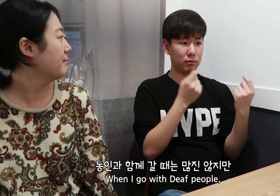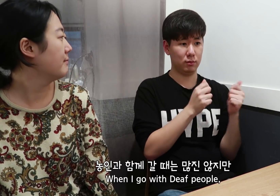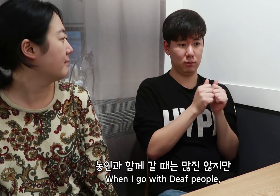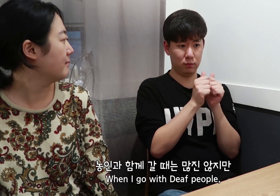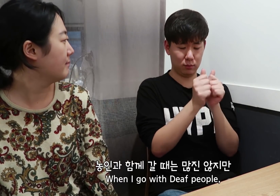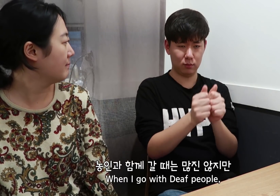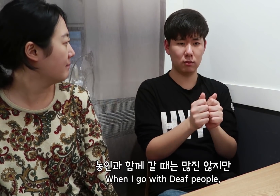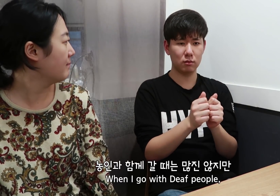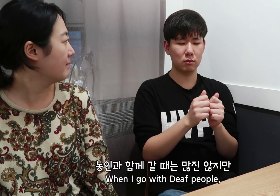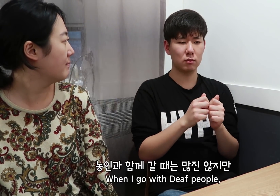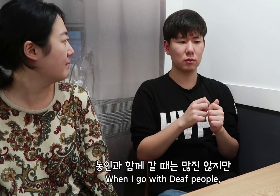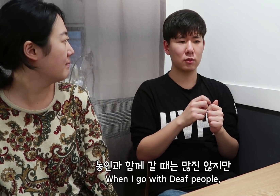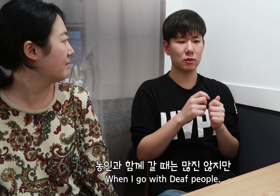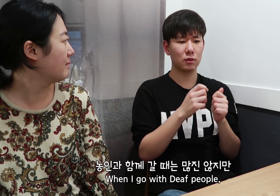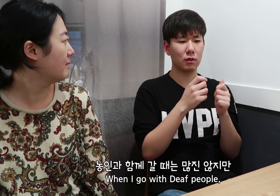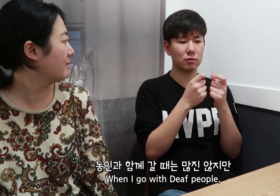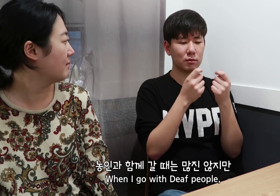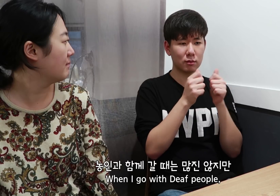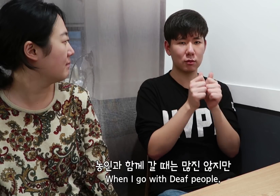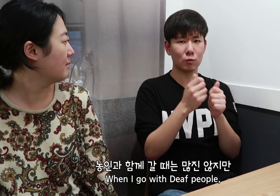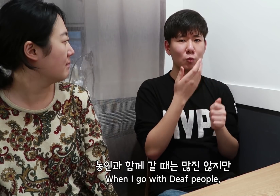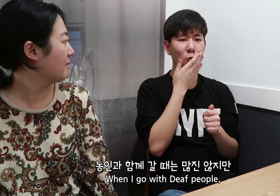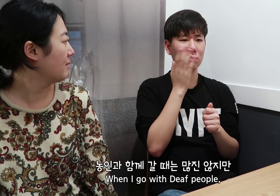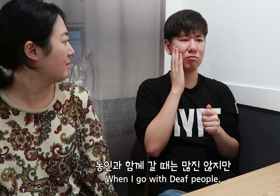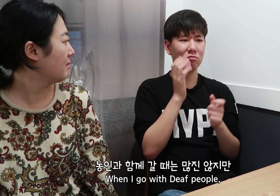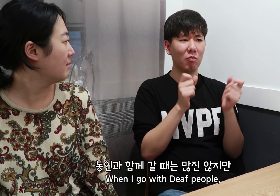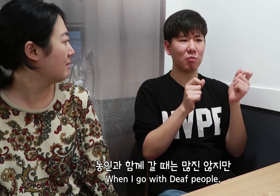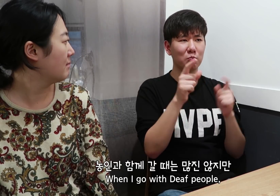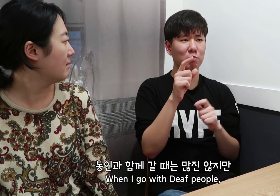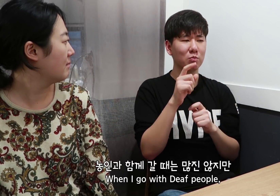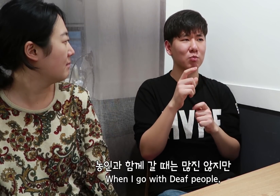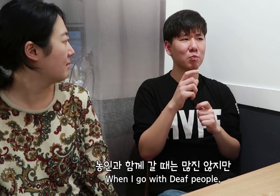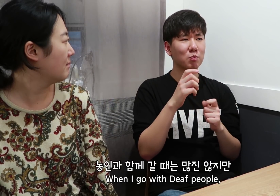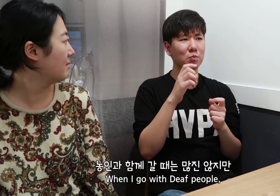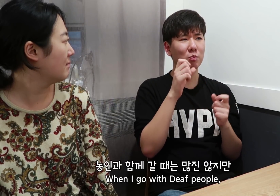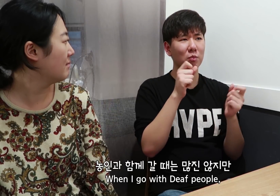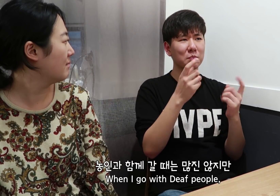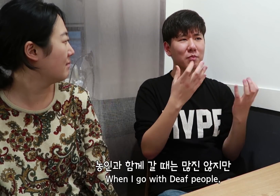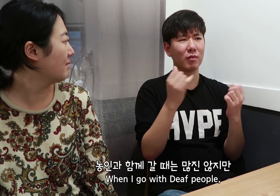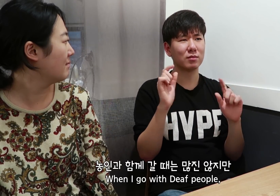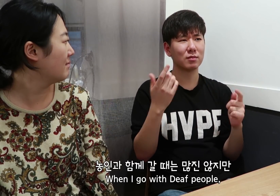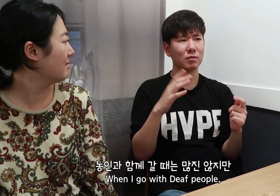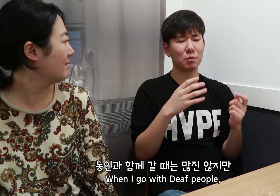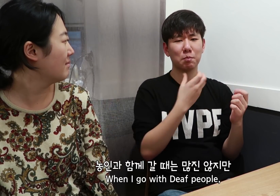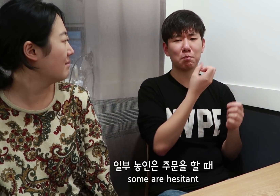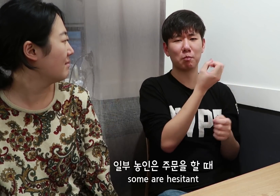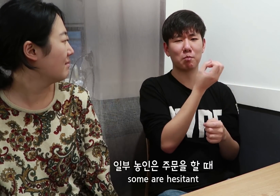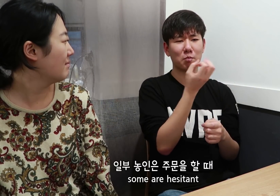When I go with Deaf people, some are hesitant